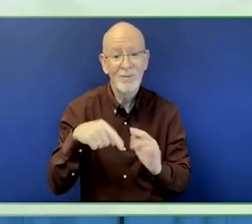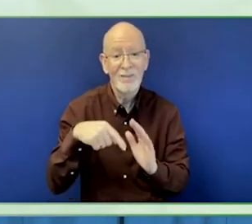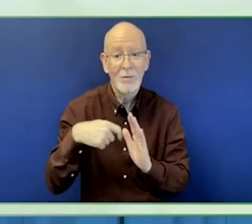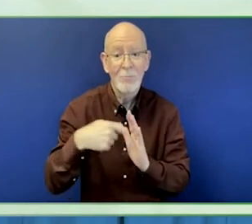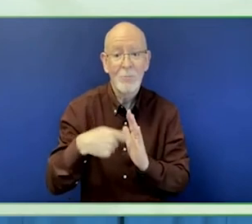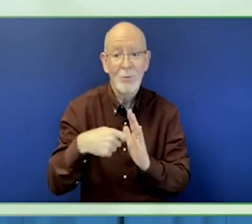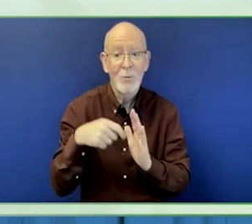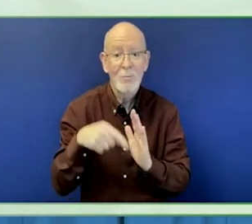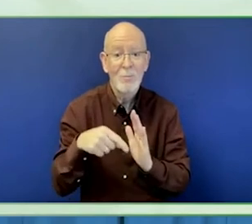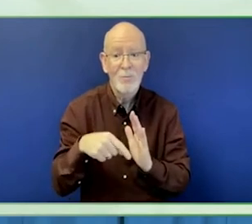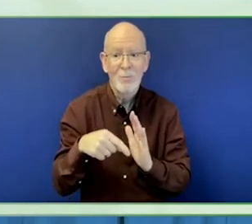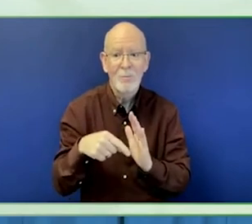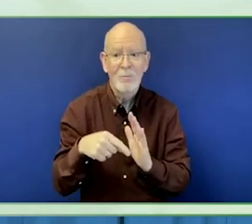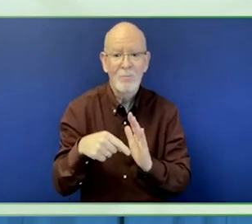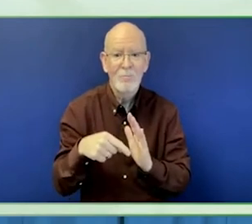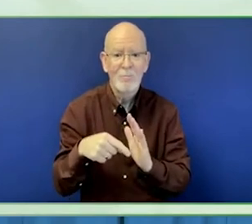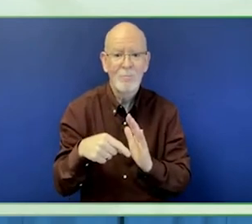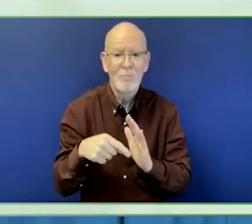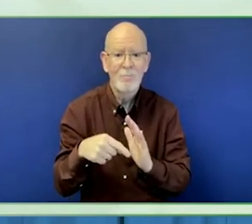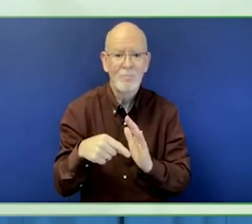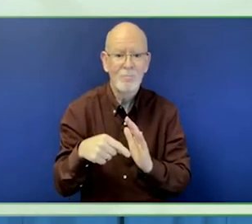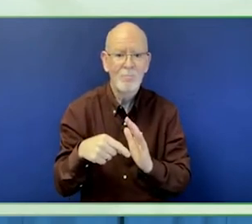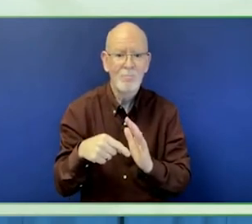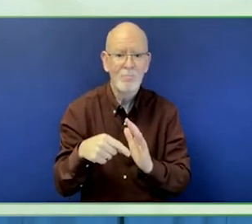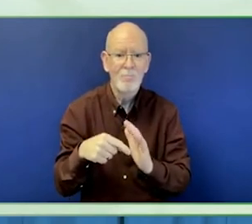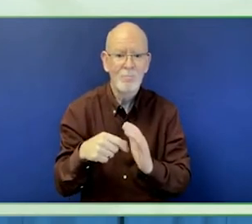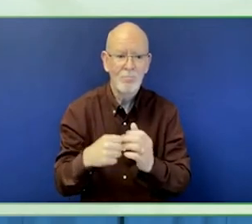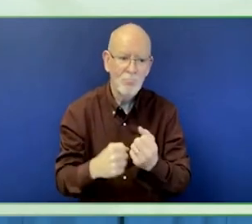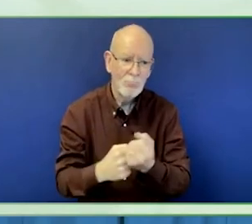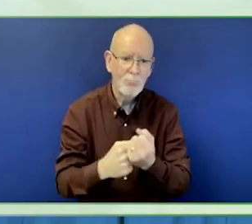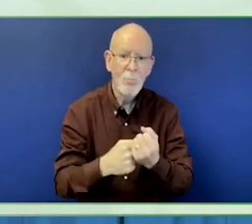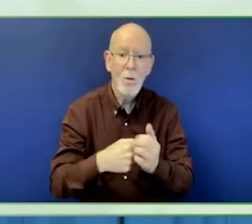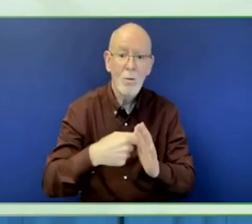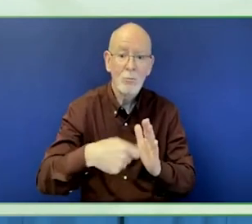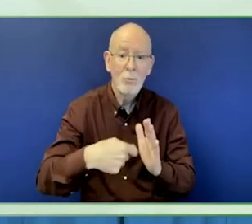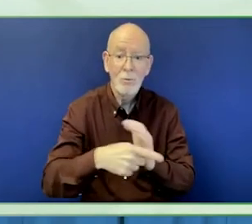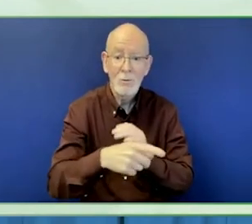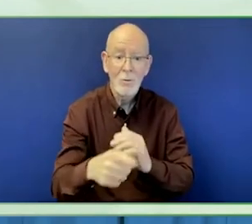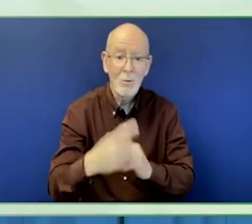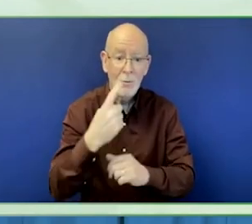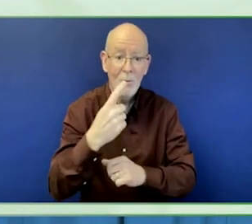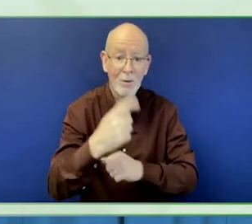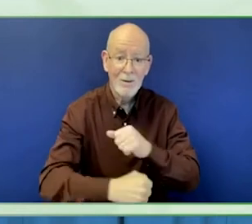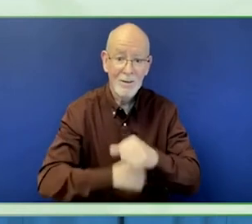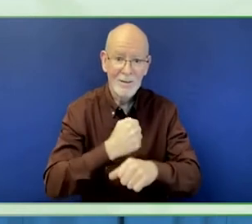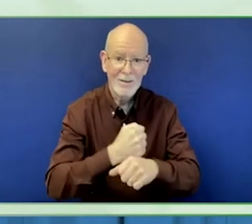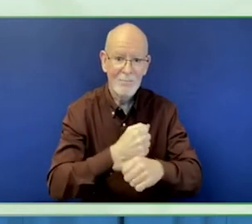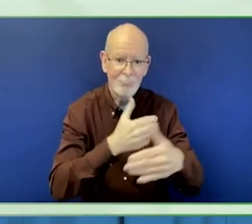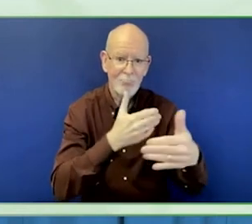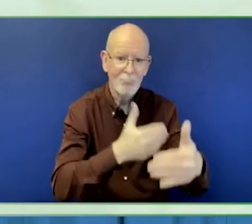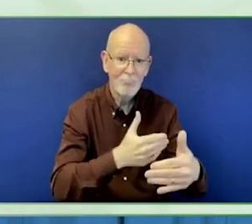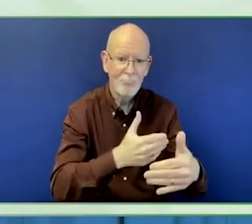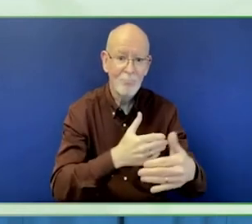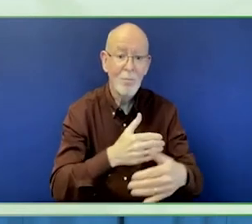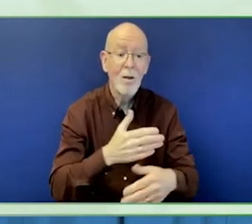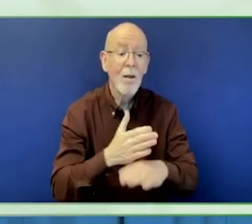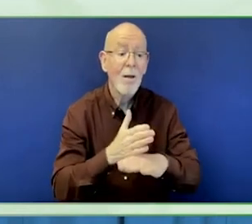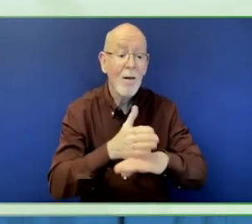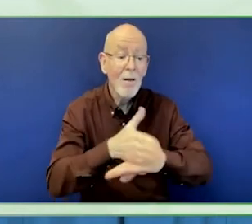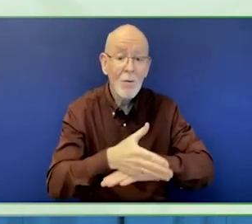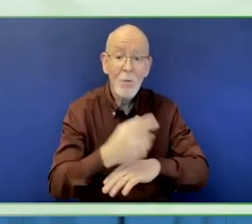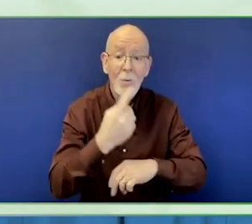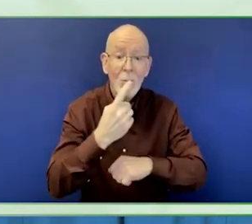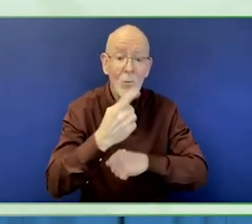If it needs another year to finalise properly with progress and